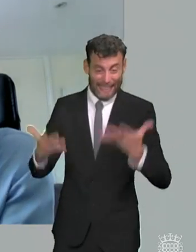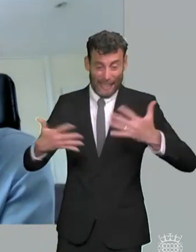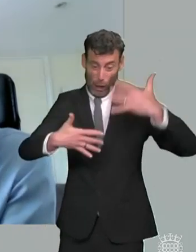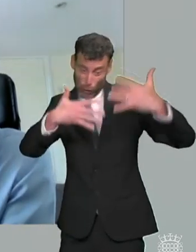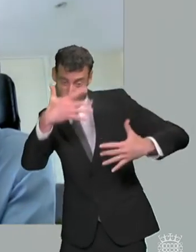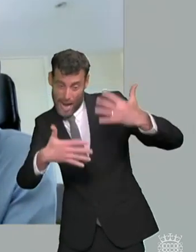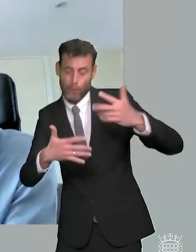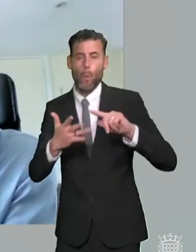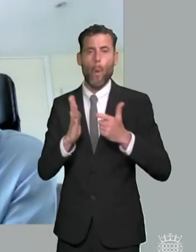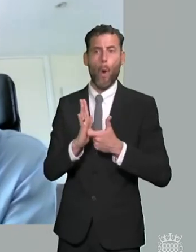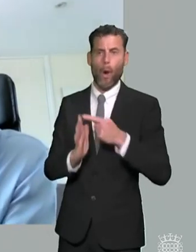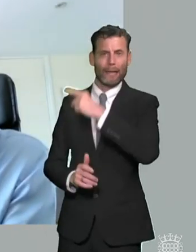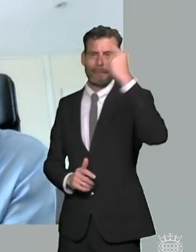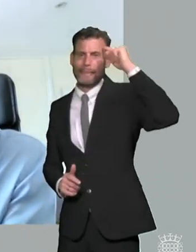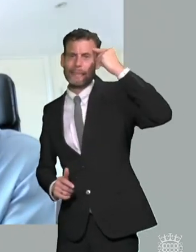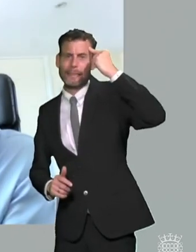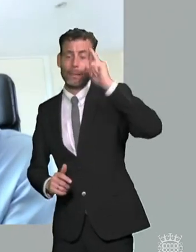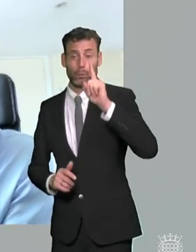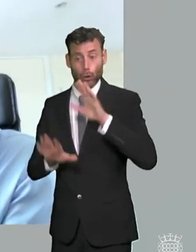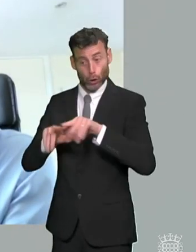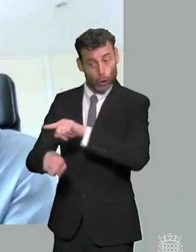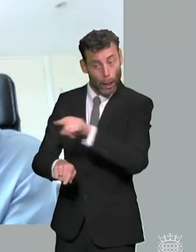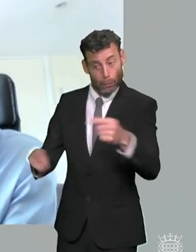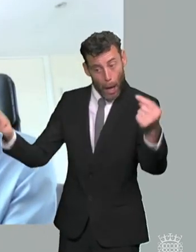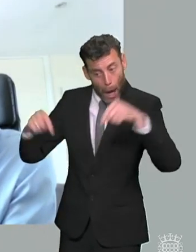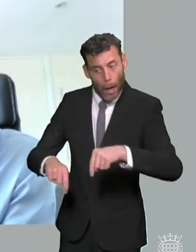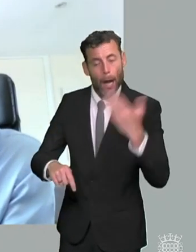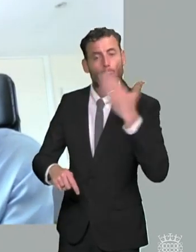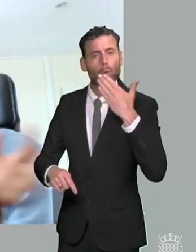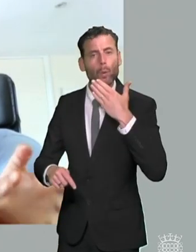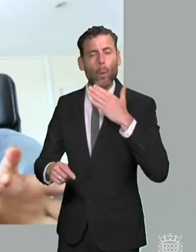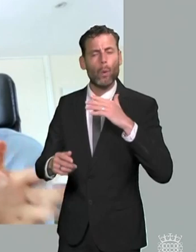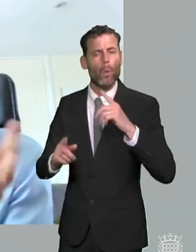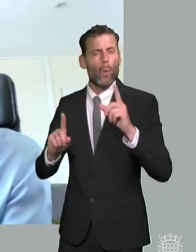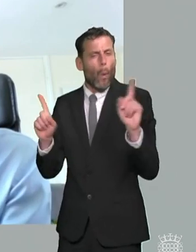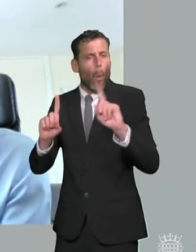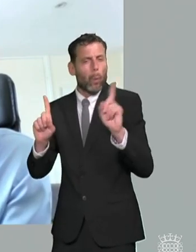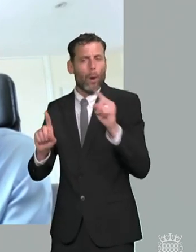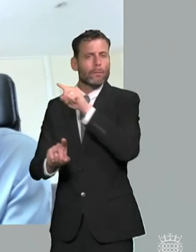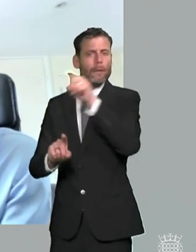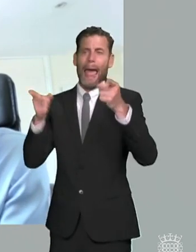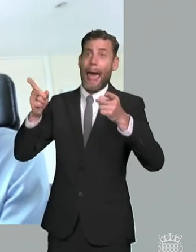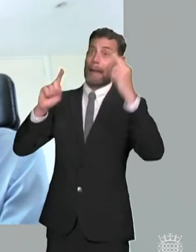behavior because that's the mood music that comes from the regulators that comes from the inspectors